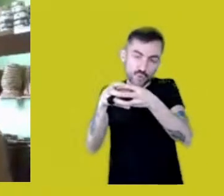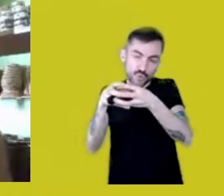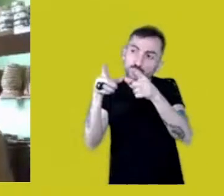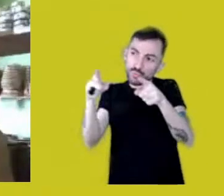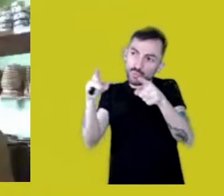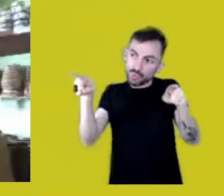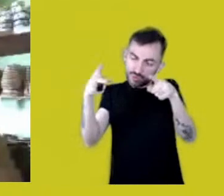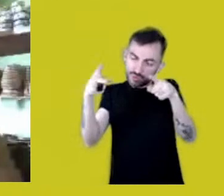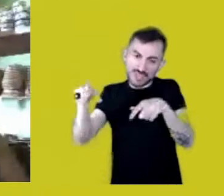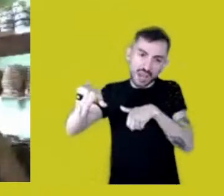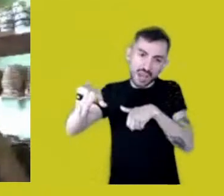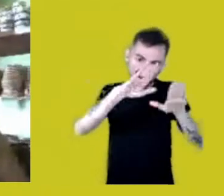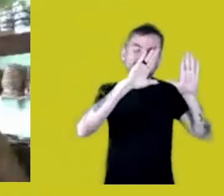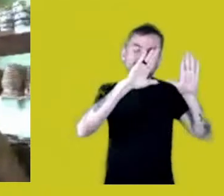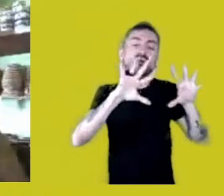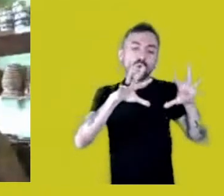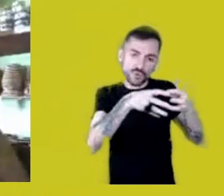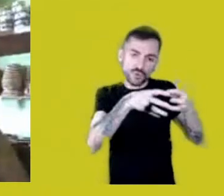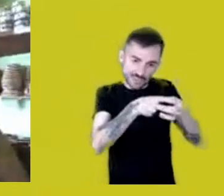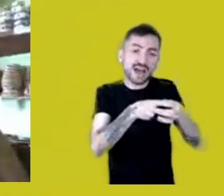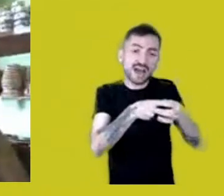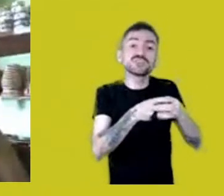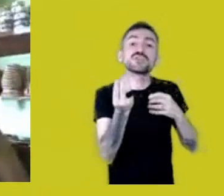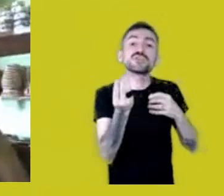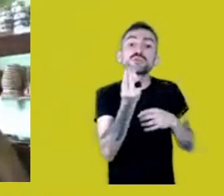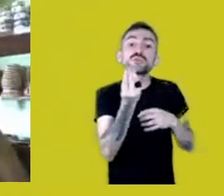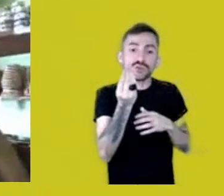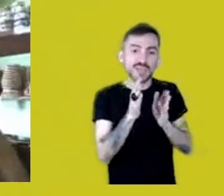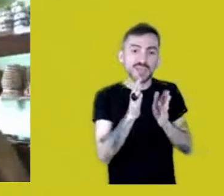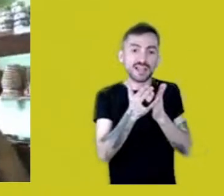to play at my book signing here in Porto Velho